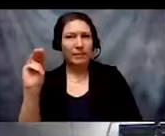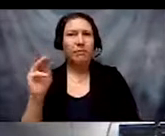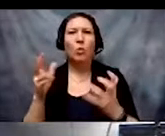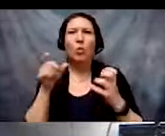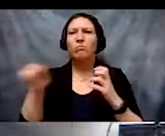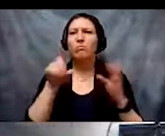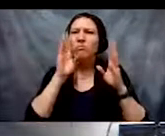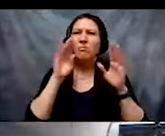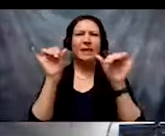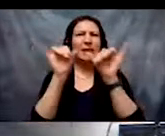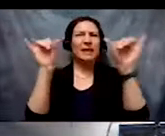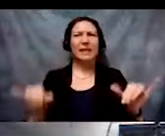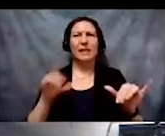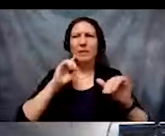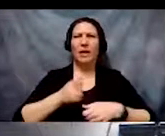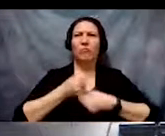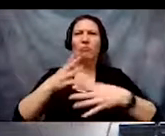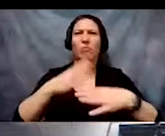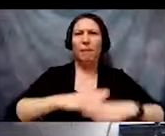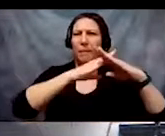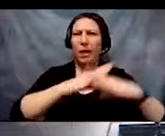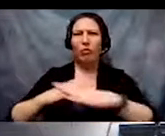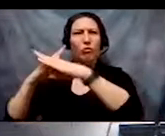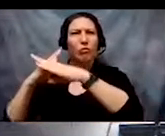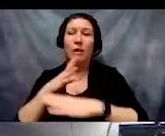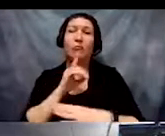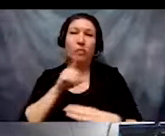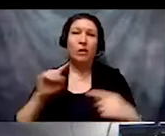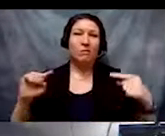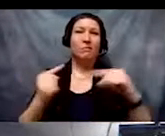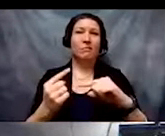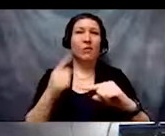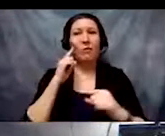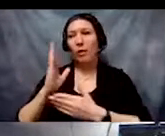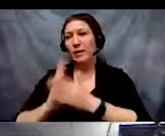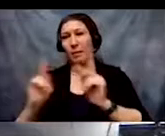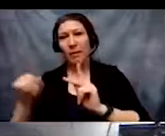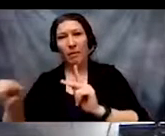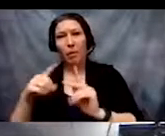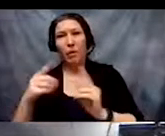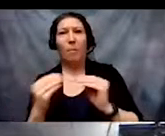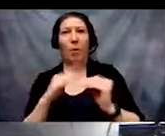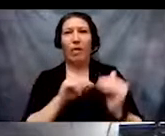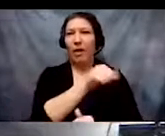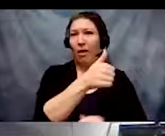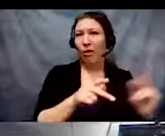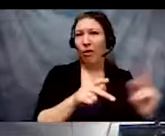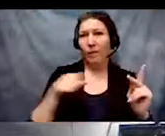and the real harm for some people more than others who live at the intersection.